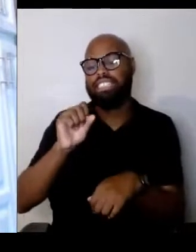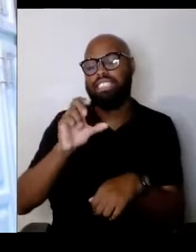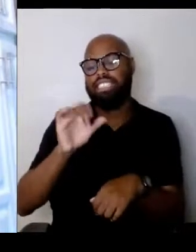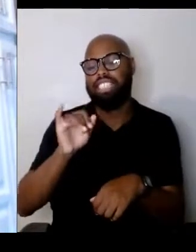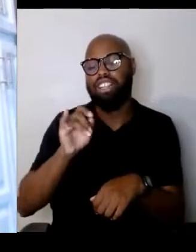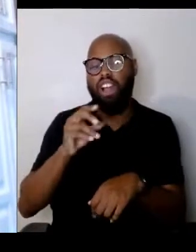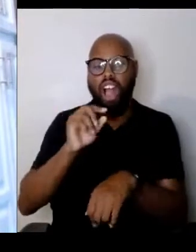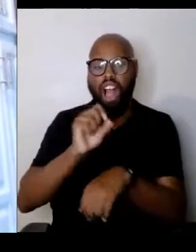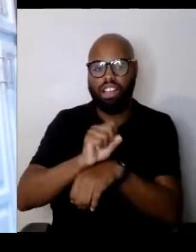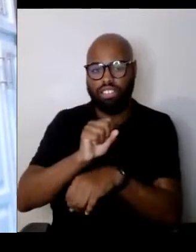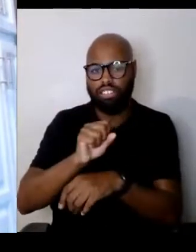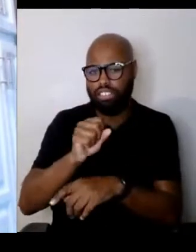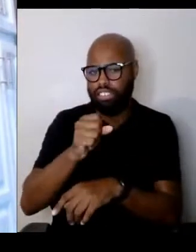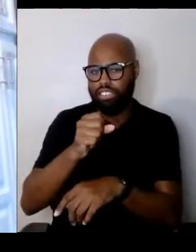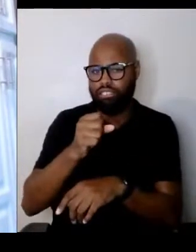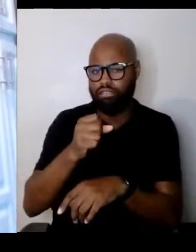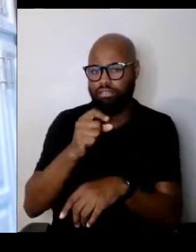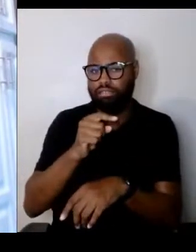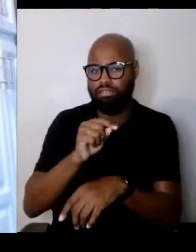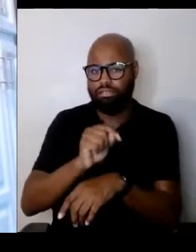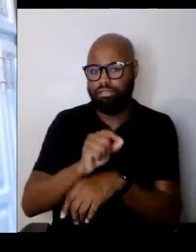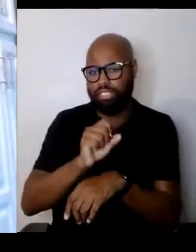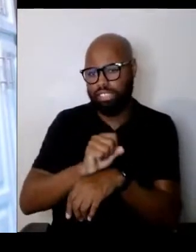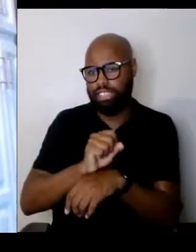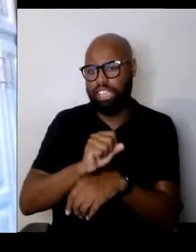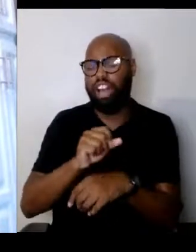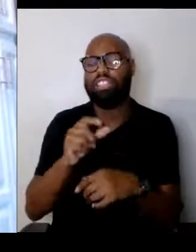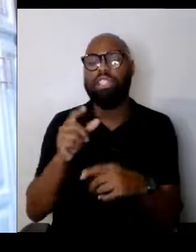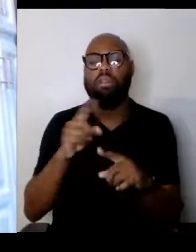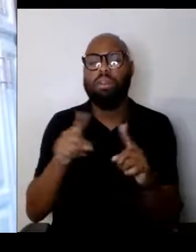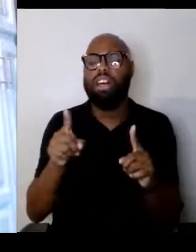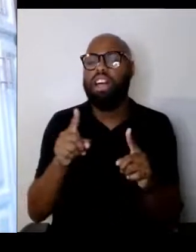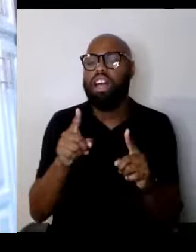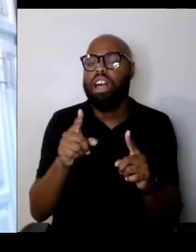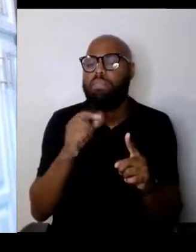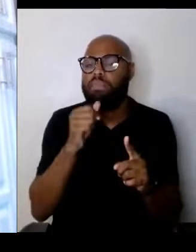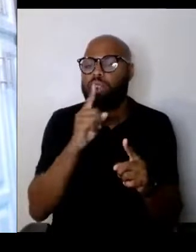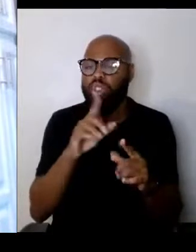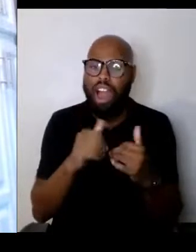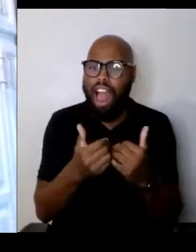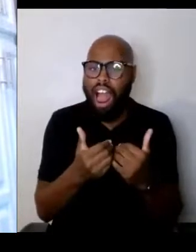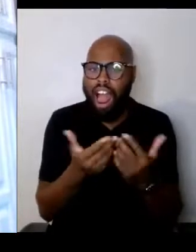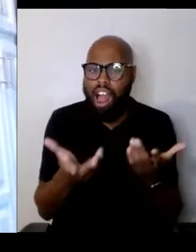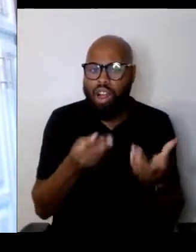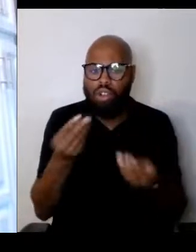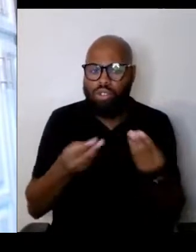It's just that, I don't know how to go, how to go more about what I can do